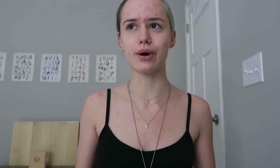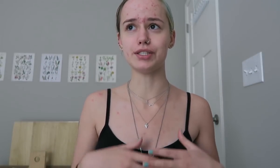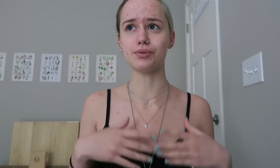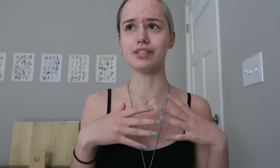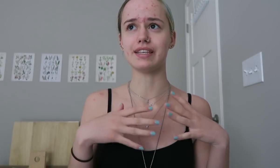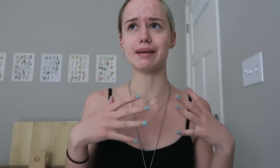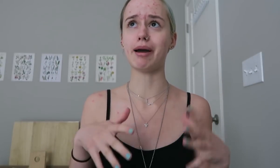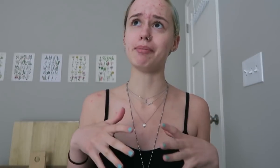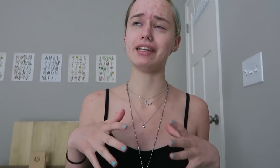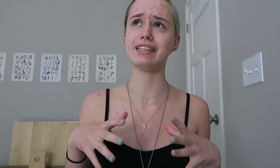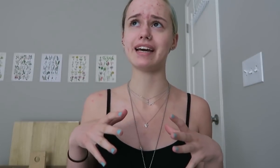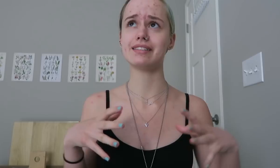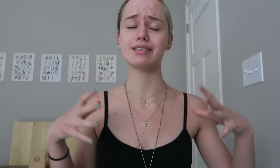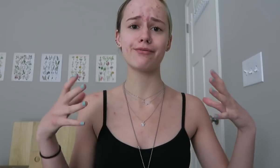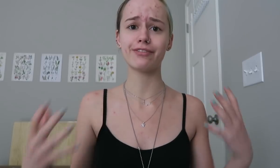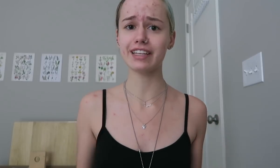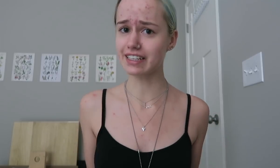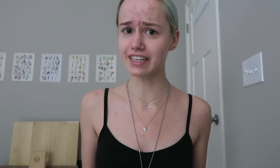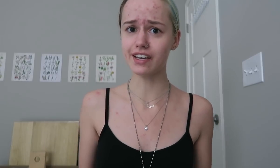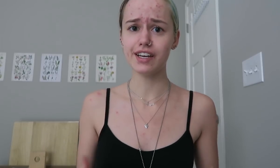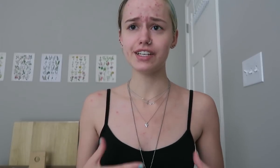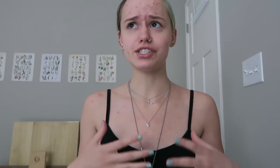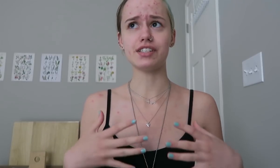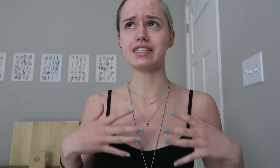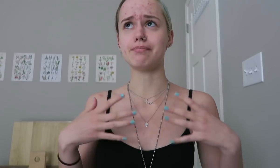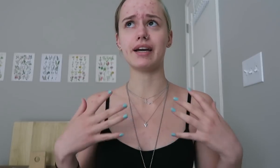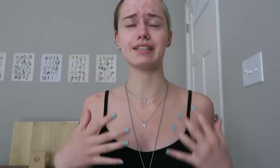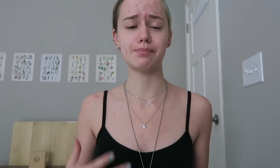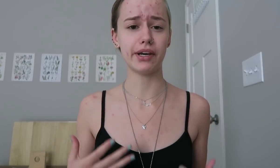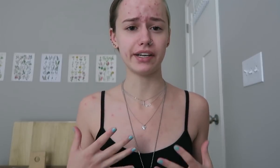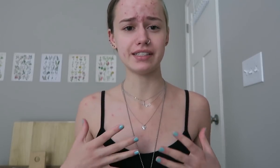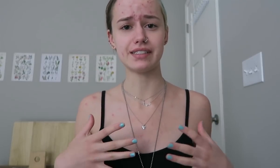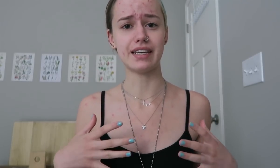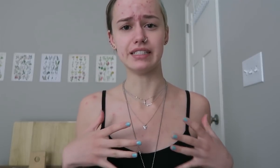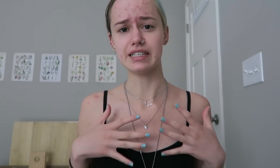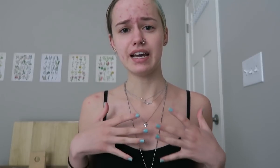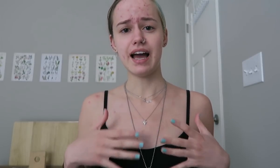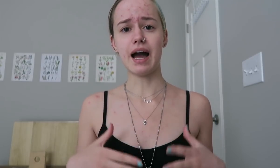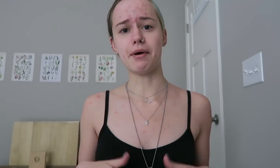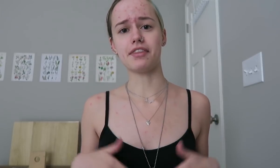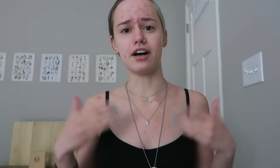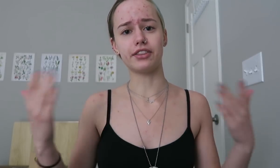So I do think that my opinion has some validity. Just in my experience and how I thought, and